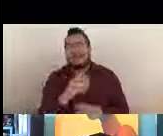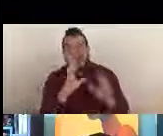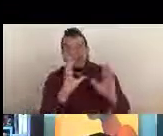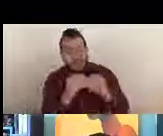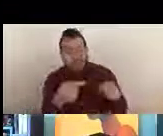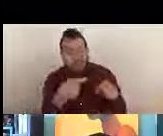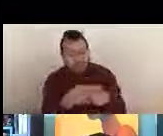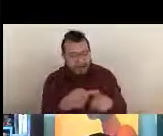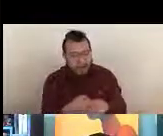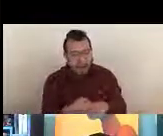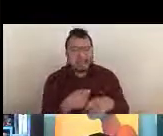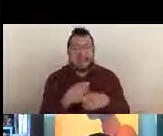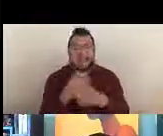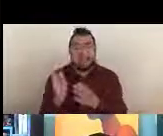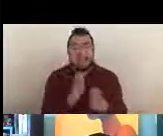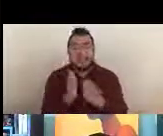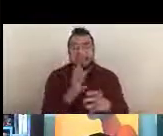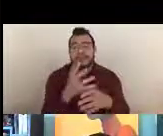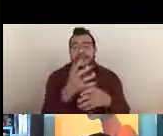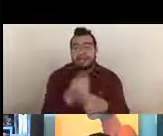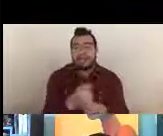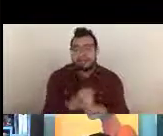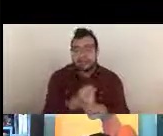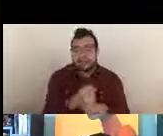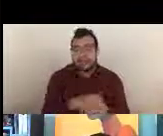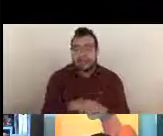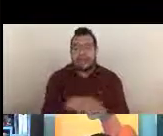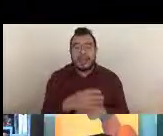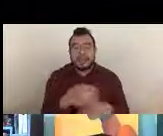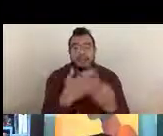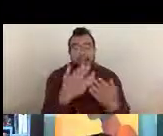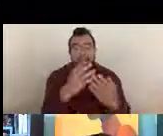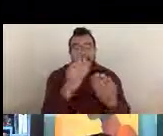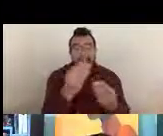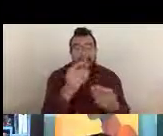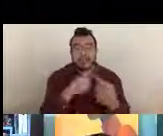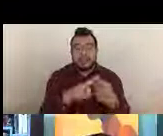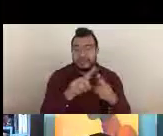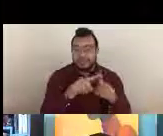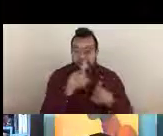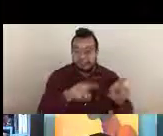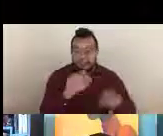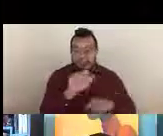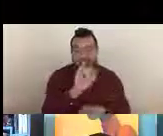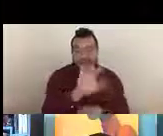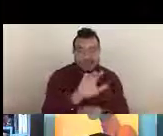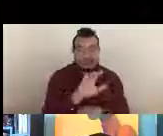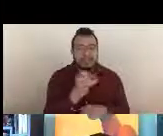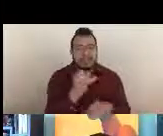and also provides information to the different institutes and centers regarding the proceedings of the review outcome.